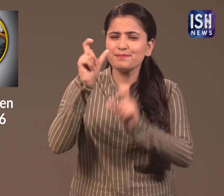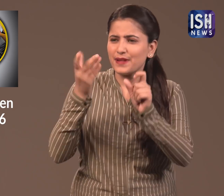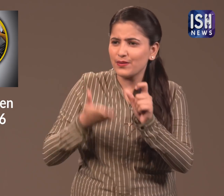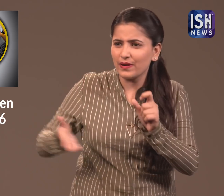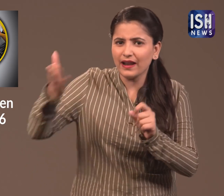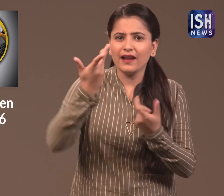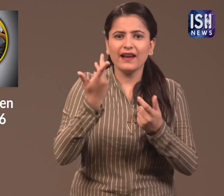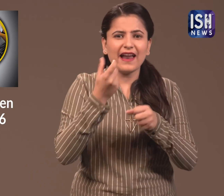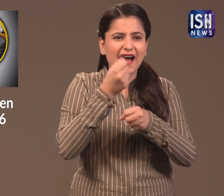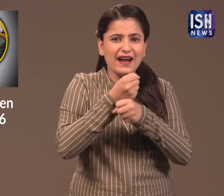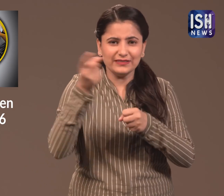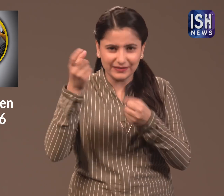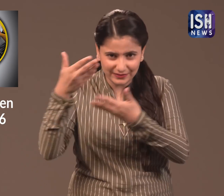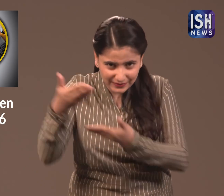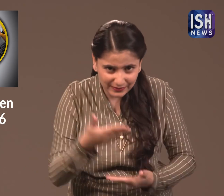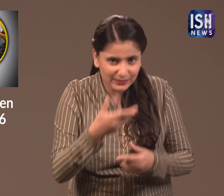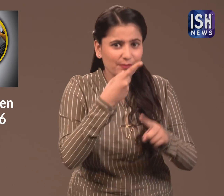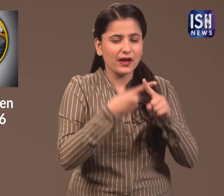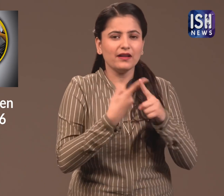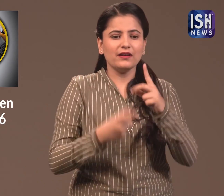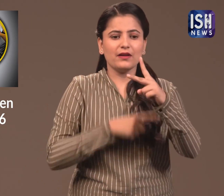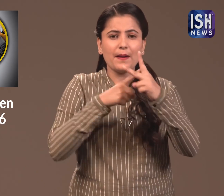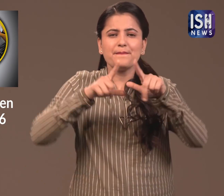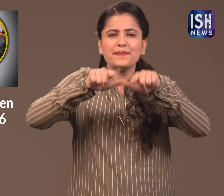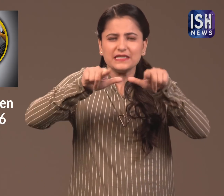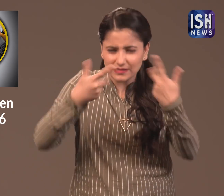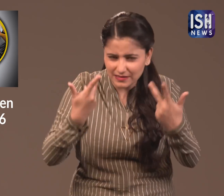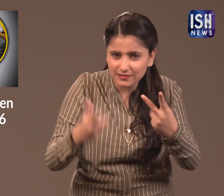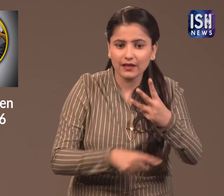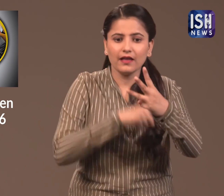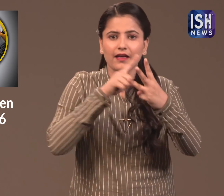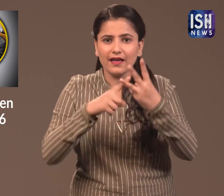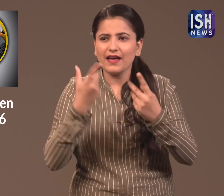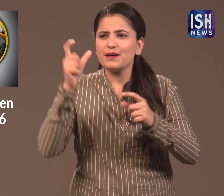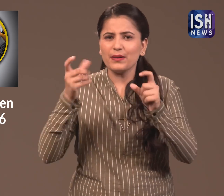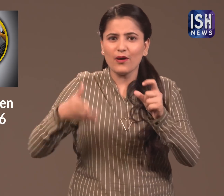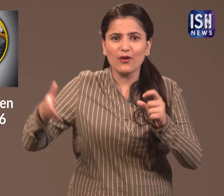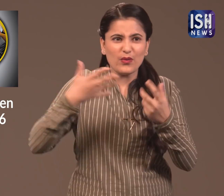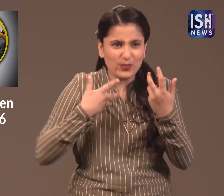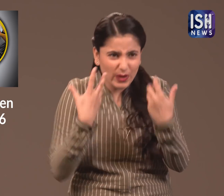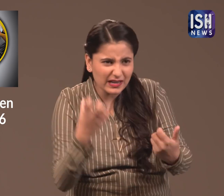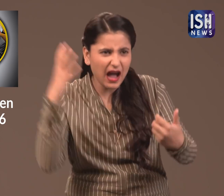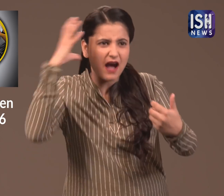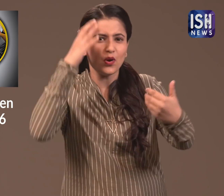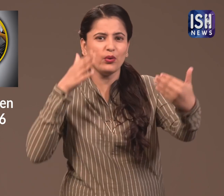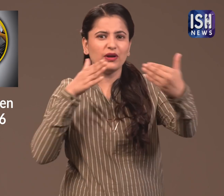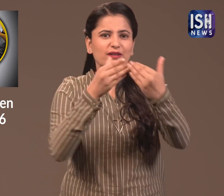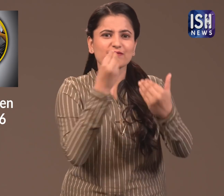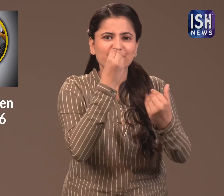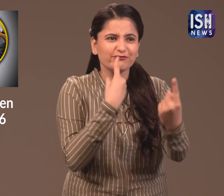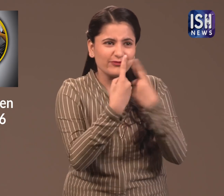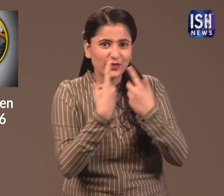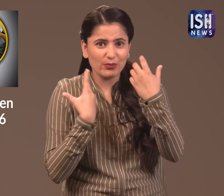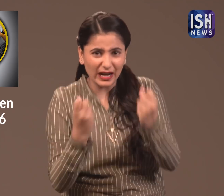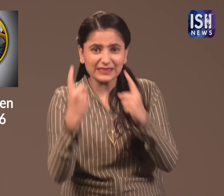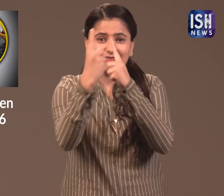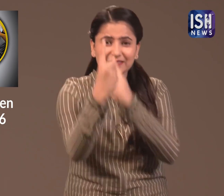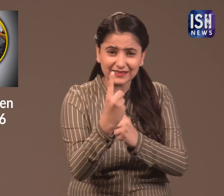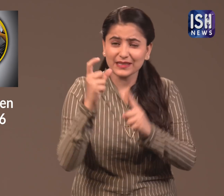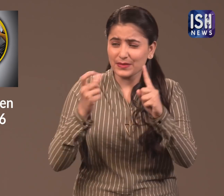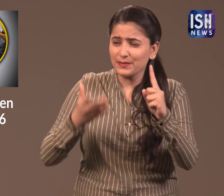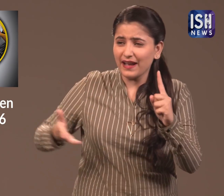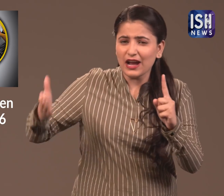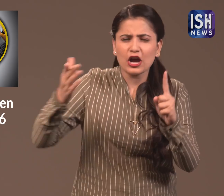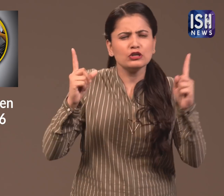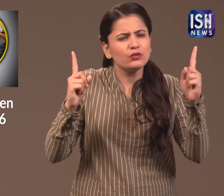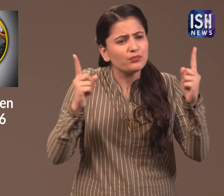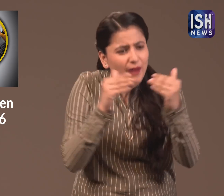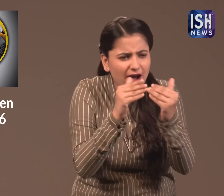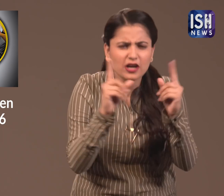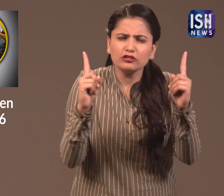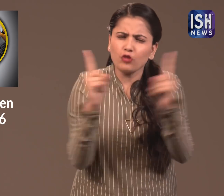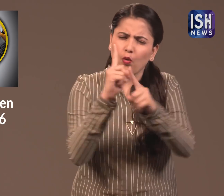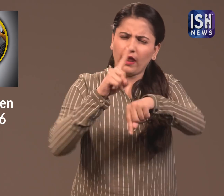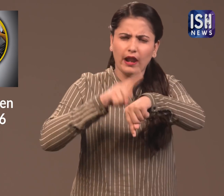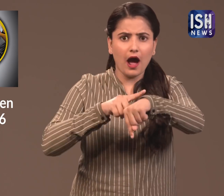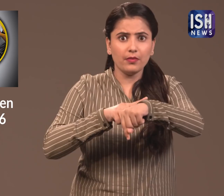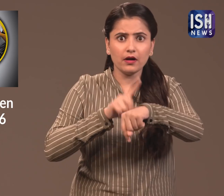Many people are eager to meet Warren Buffett over lunch or any time